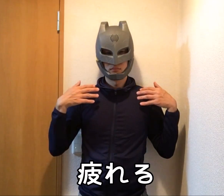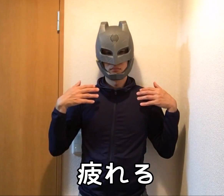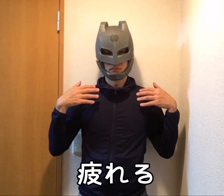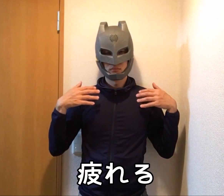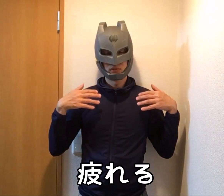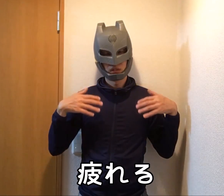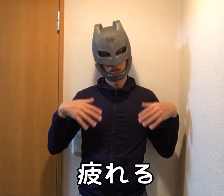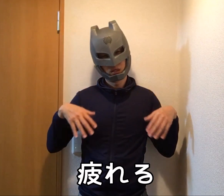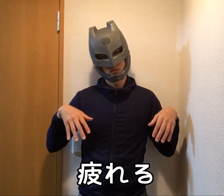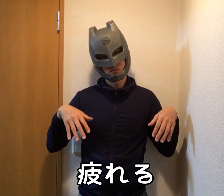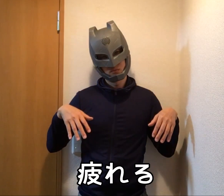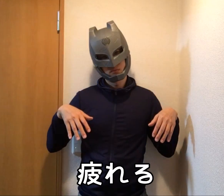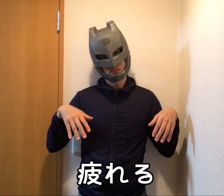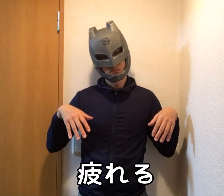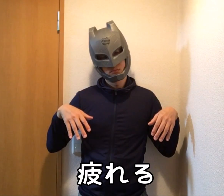Tire